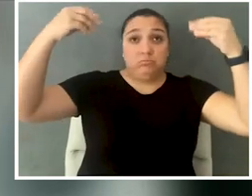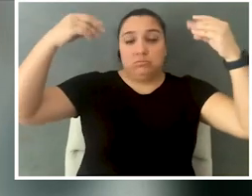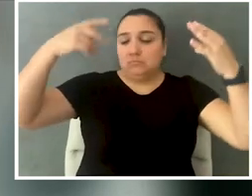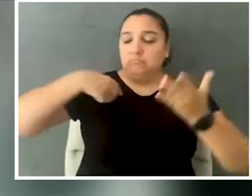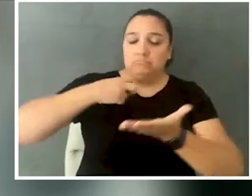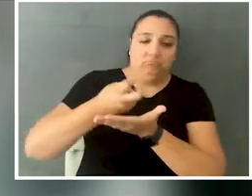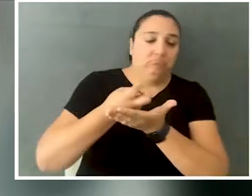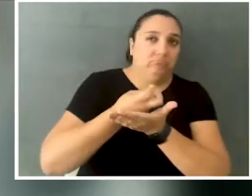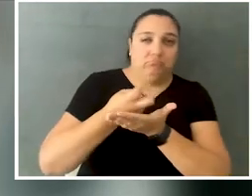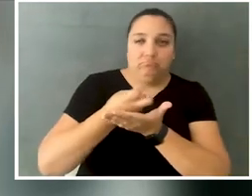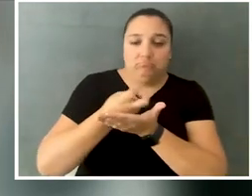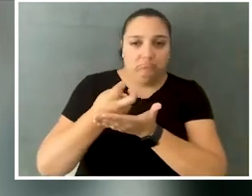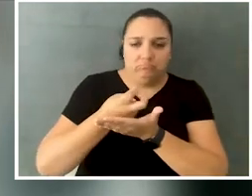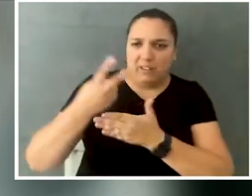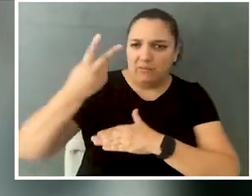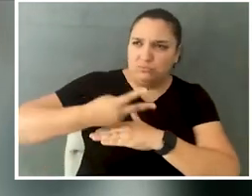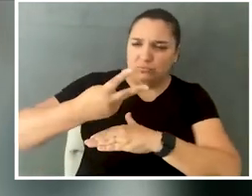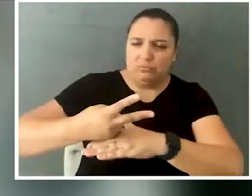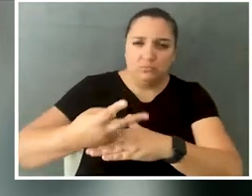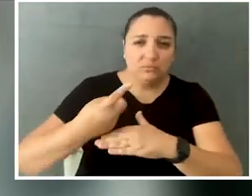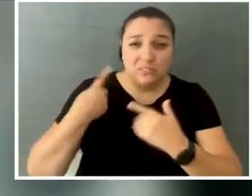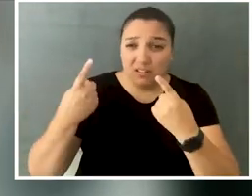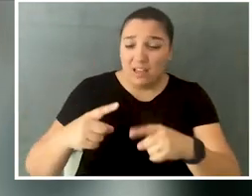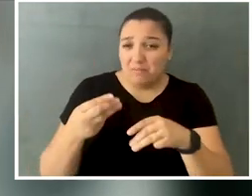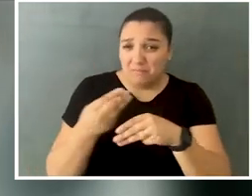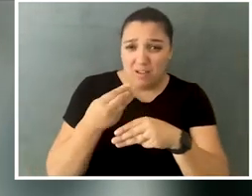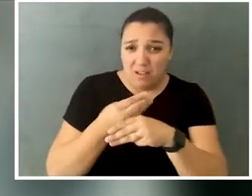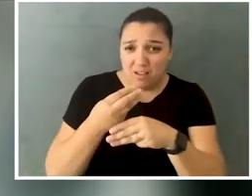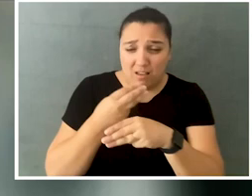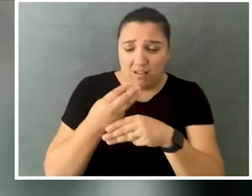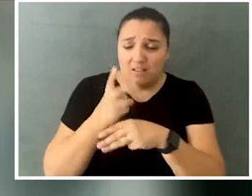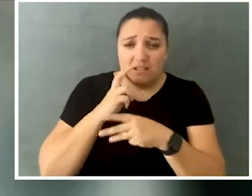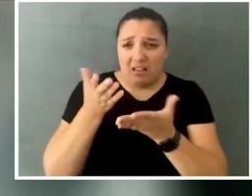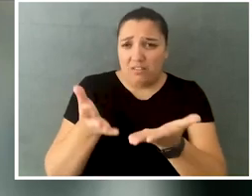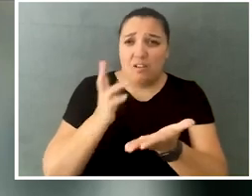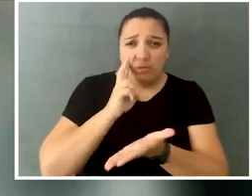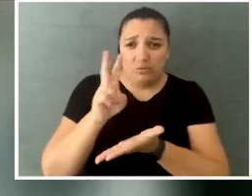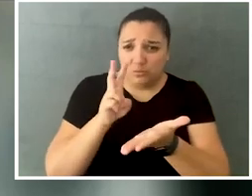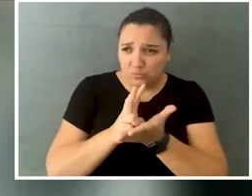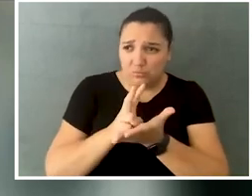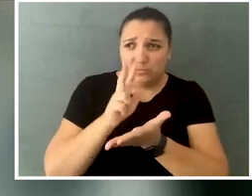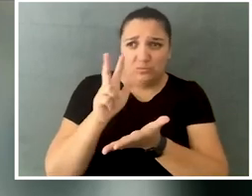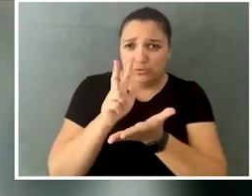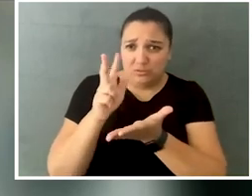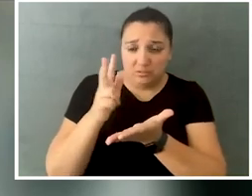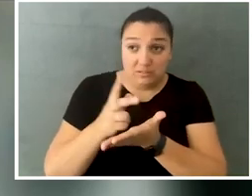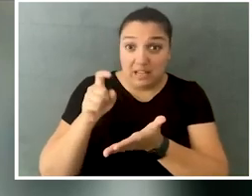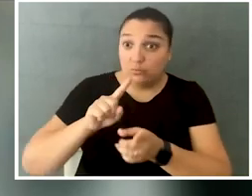It was bad. Like, it was a second period class too. So I would go to school, I'd be in school for like two and a half hours, three hours, and have to go to the hospital.